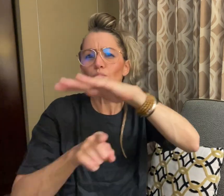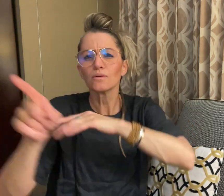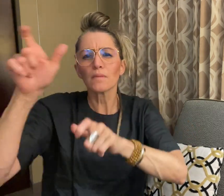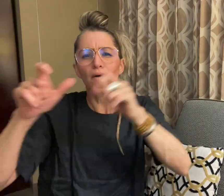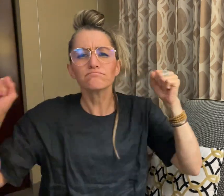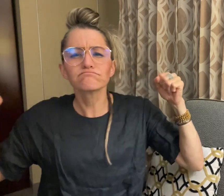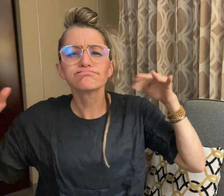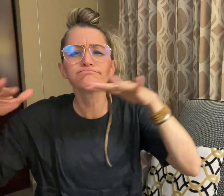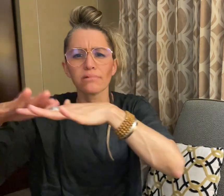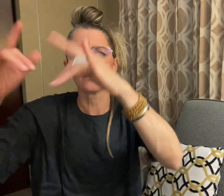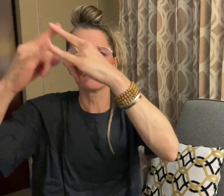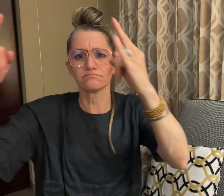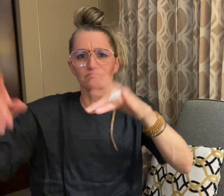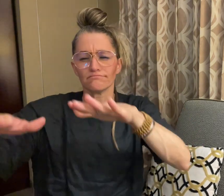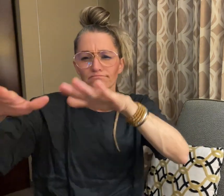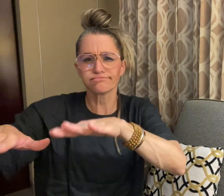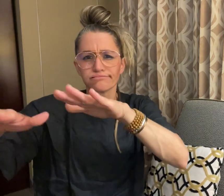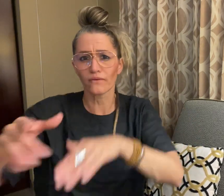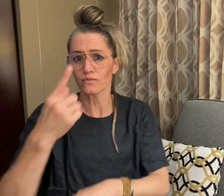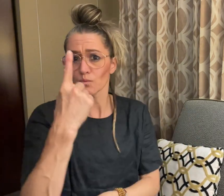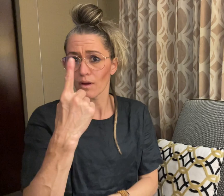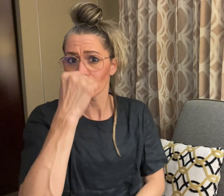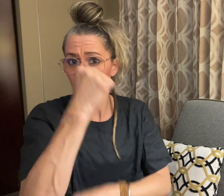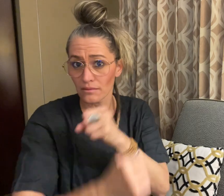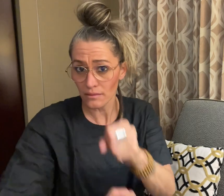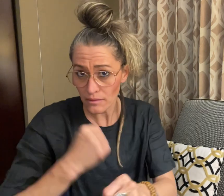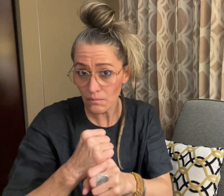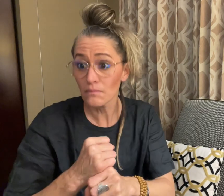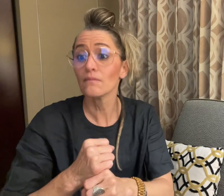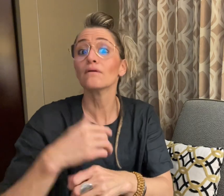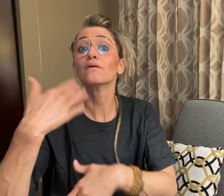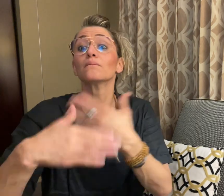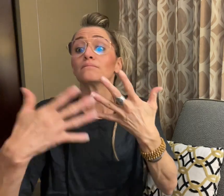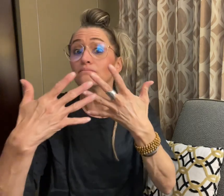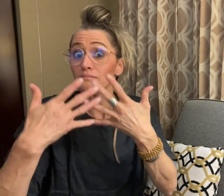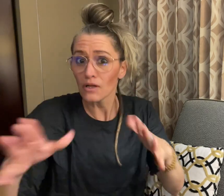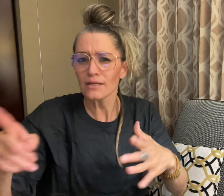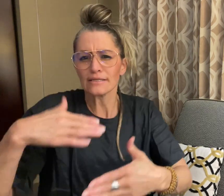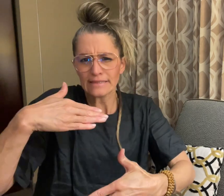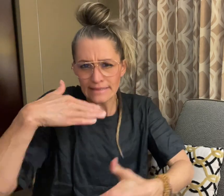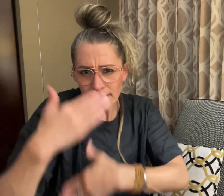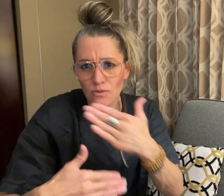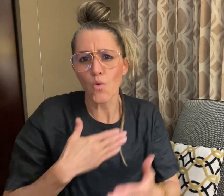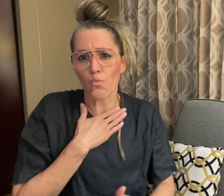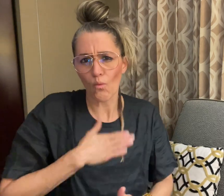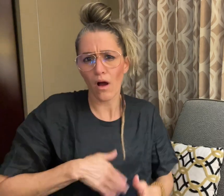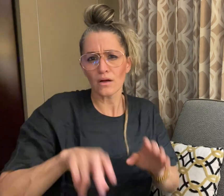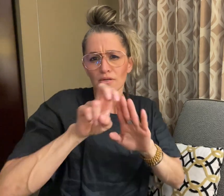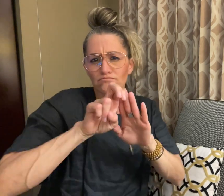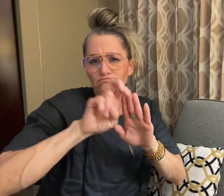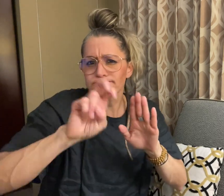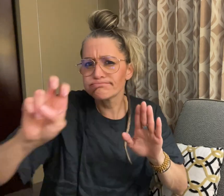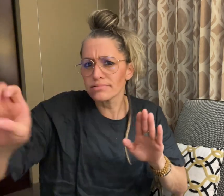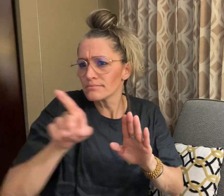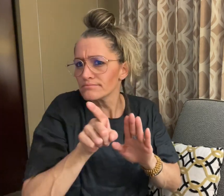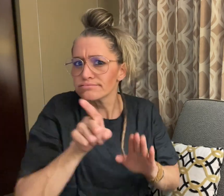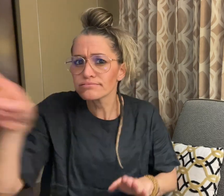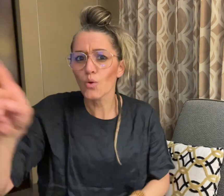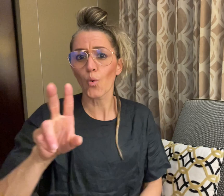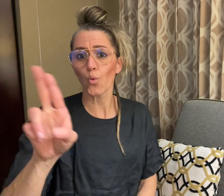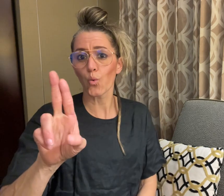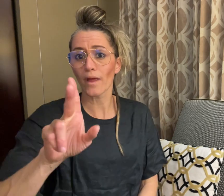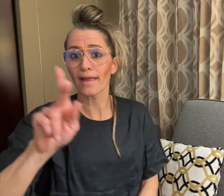after which they continued their journey to the United Kingdom (UK).